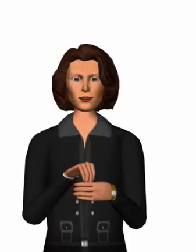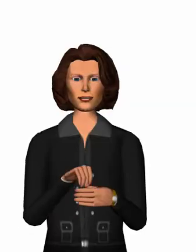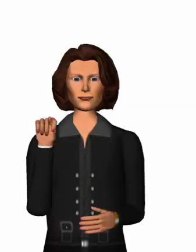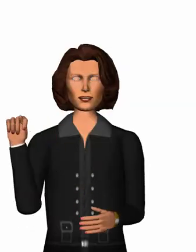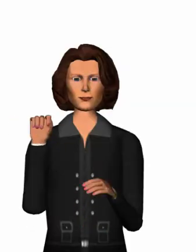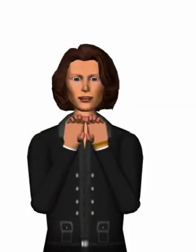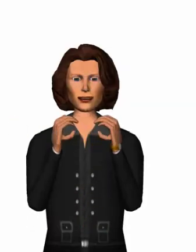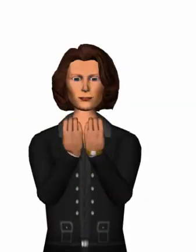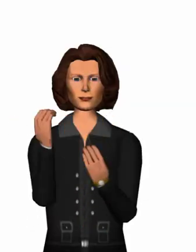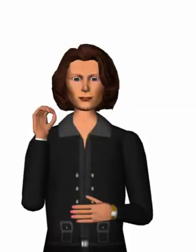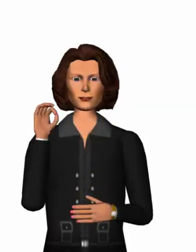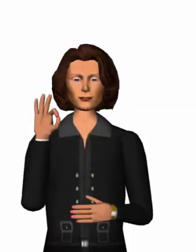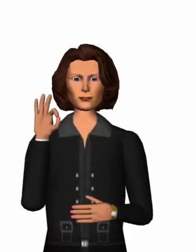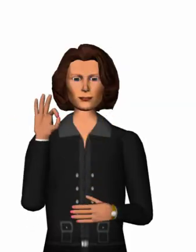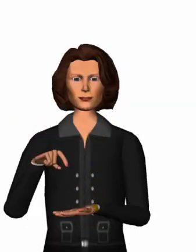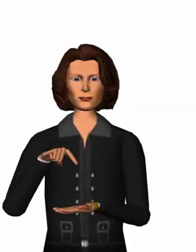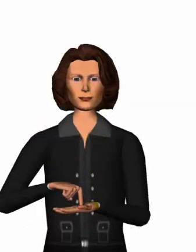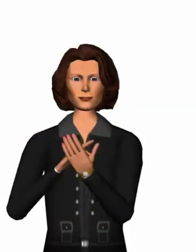In the course of this project,